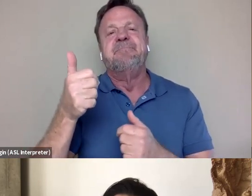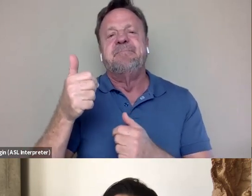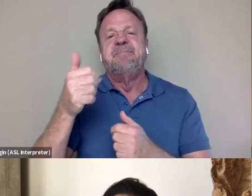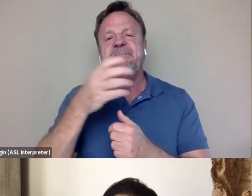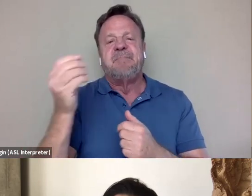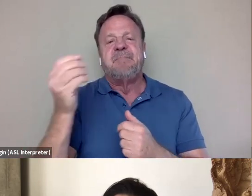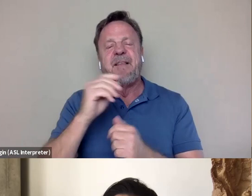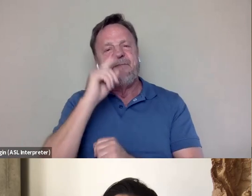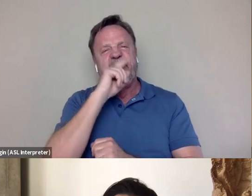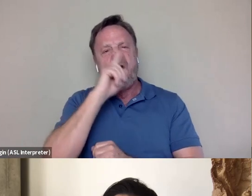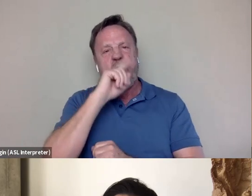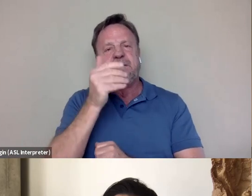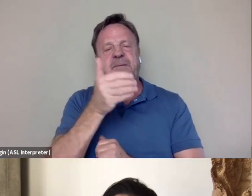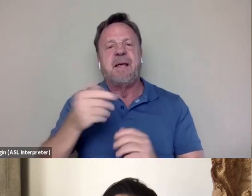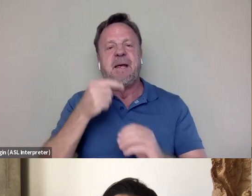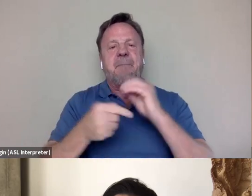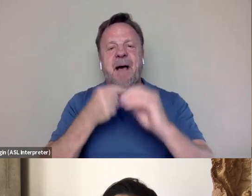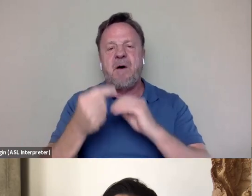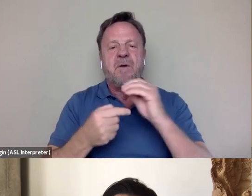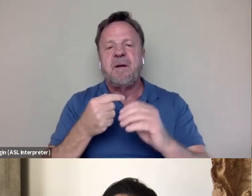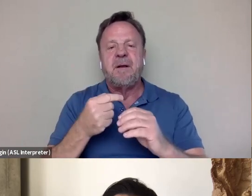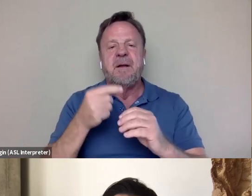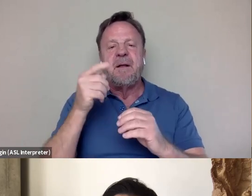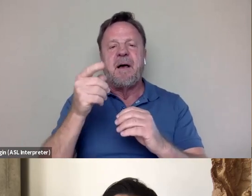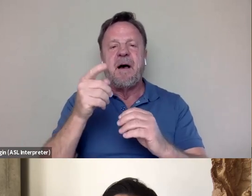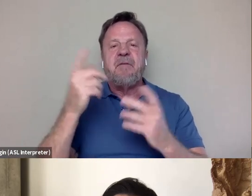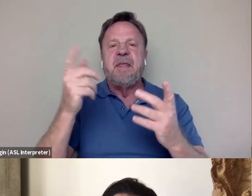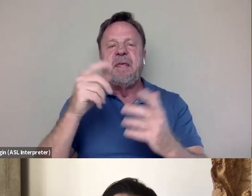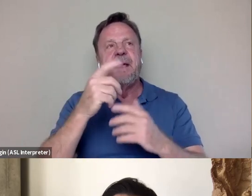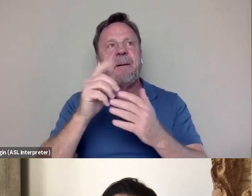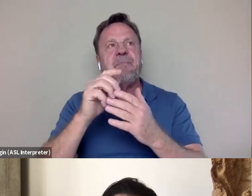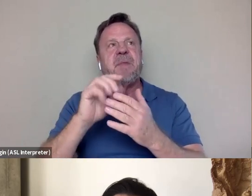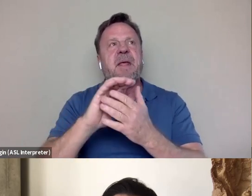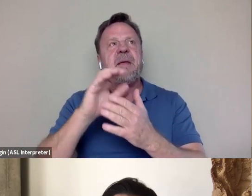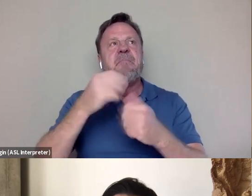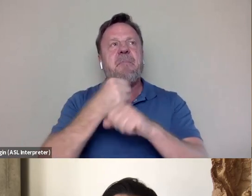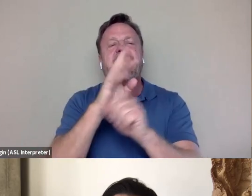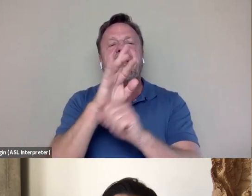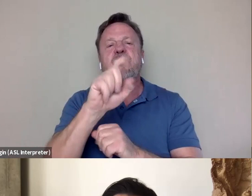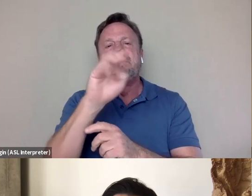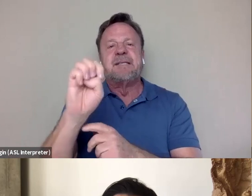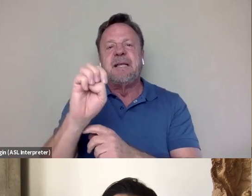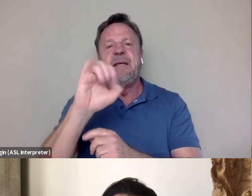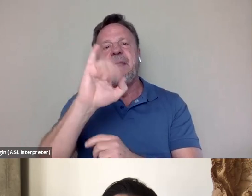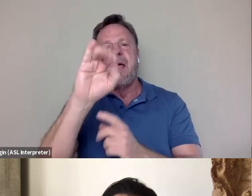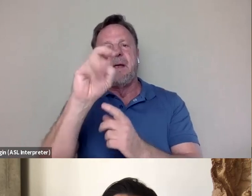of kind of the canonization of Bruce Lee that, you know, having made this movie you're hoping to correct?